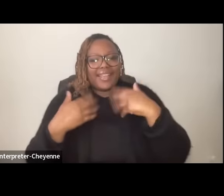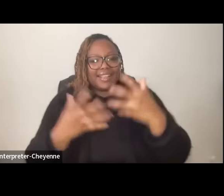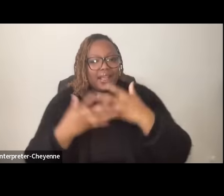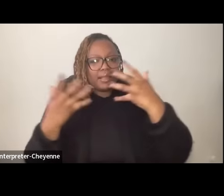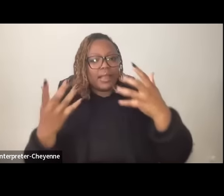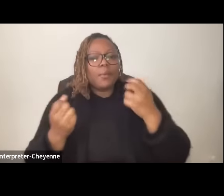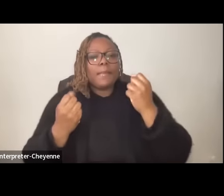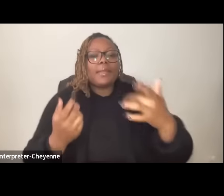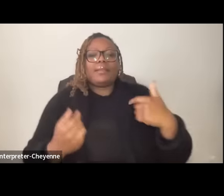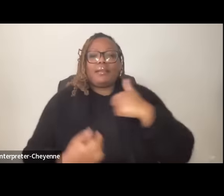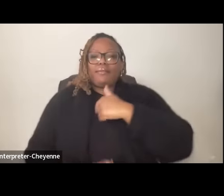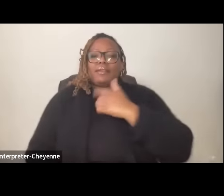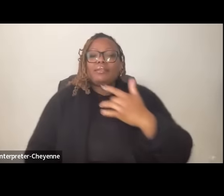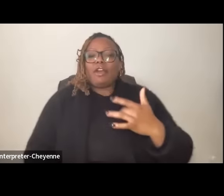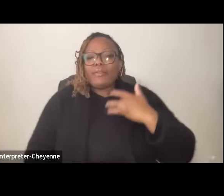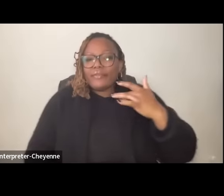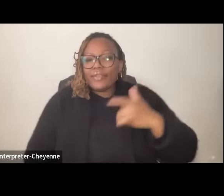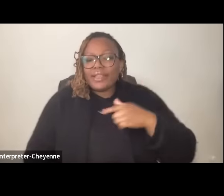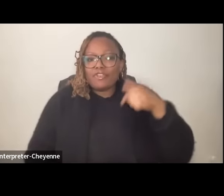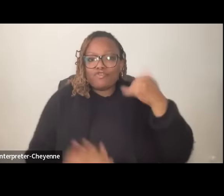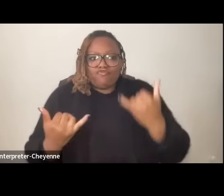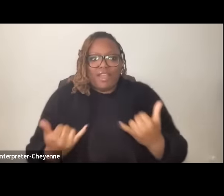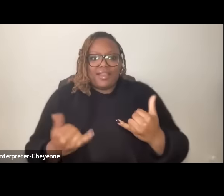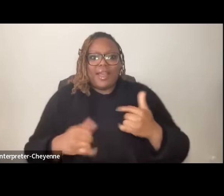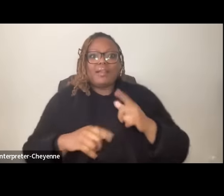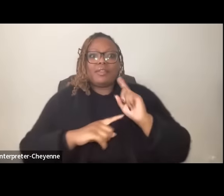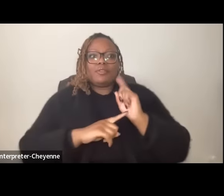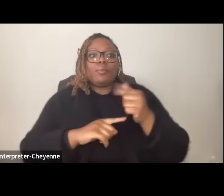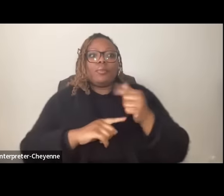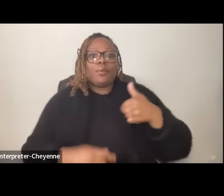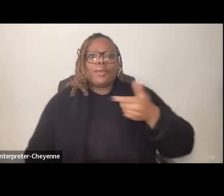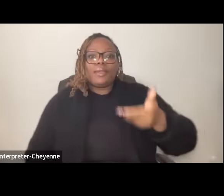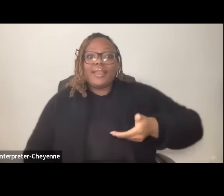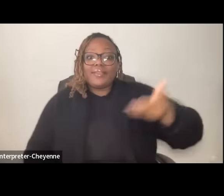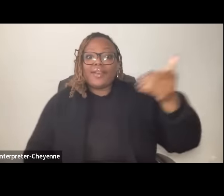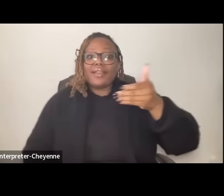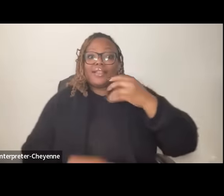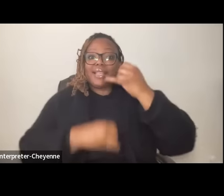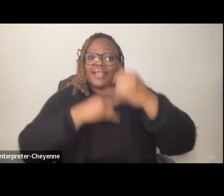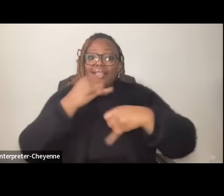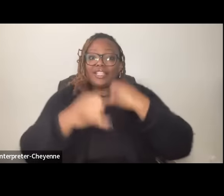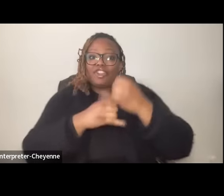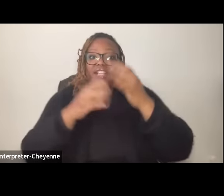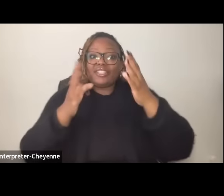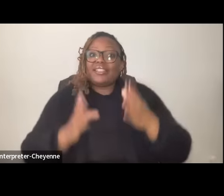feeling you know in this moment when we're invited as internationalists we're invited as people who